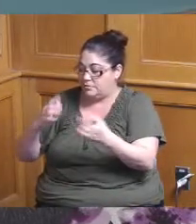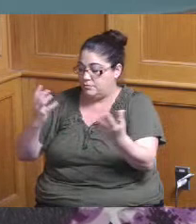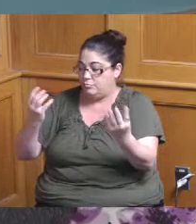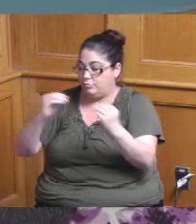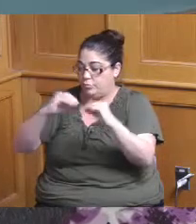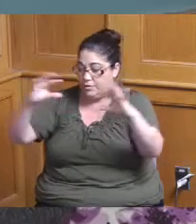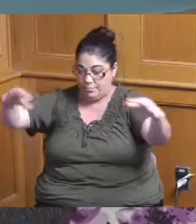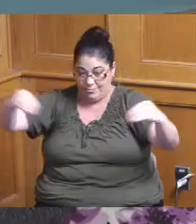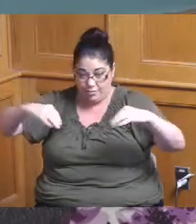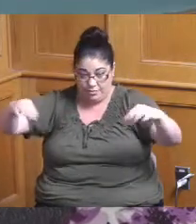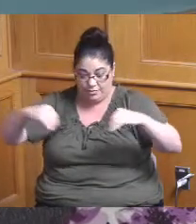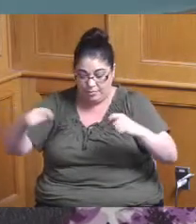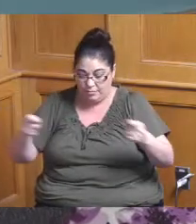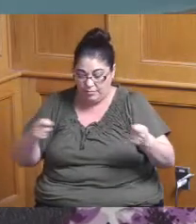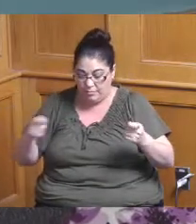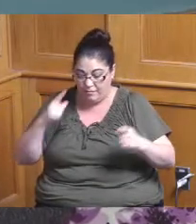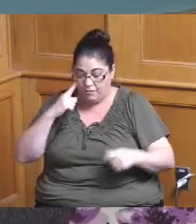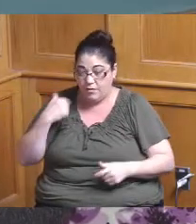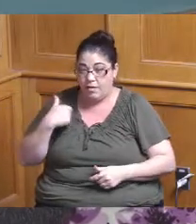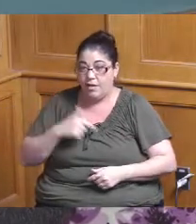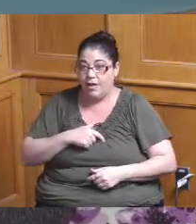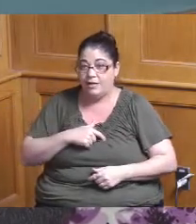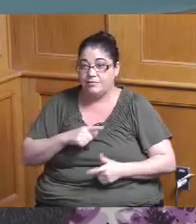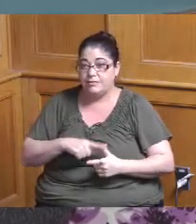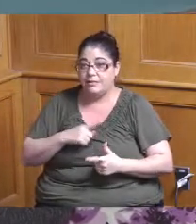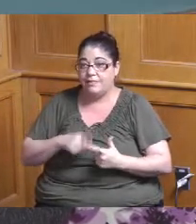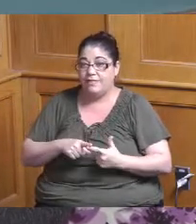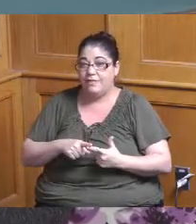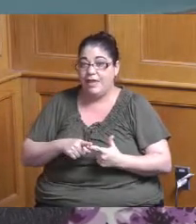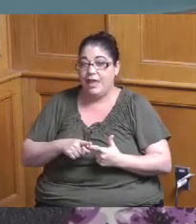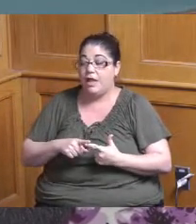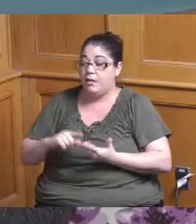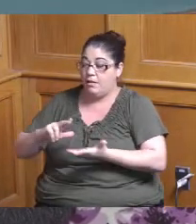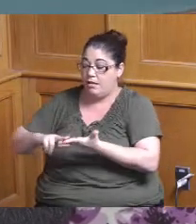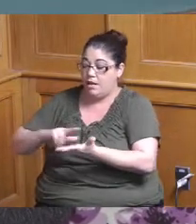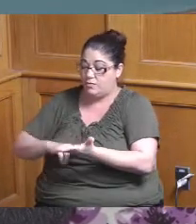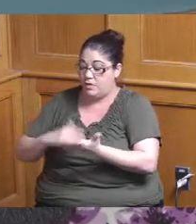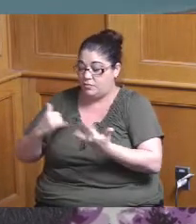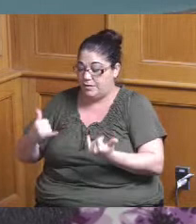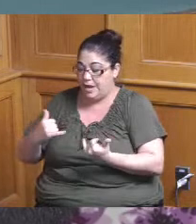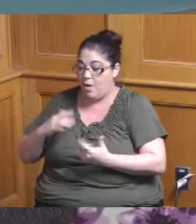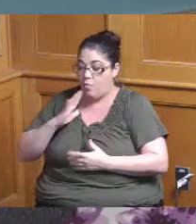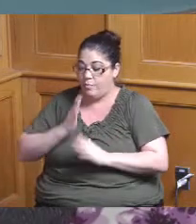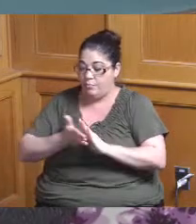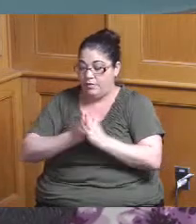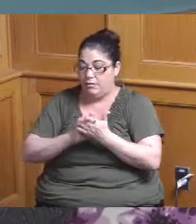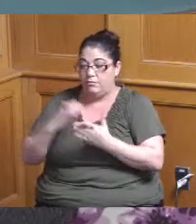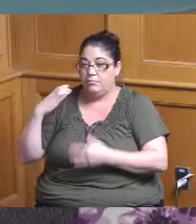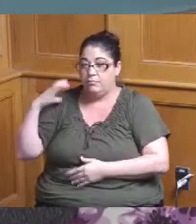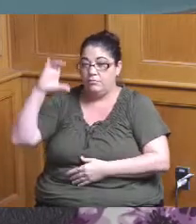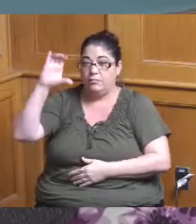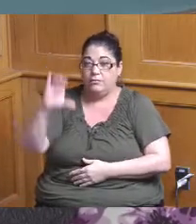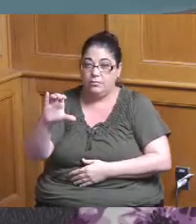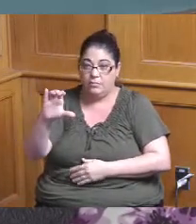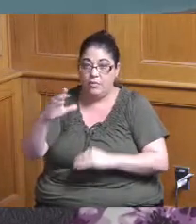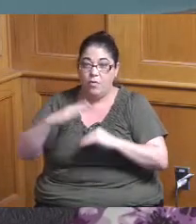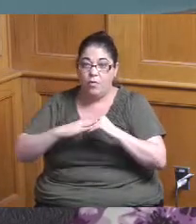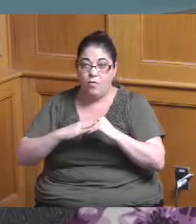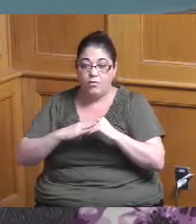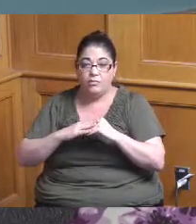or managing all these pieces you're going to move from a contractor to now adding adding to your